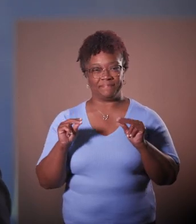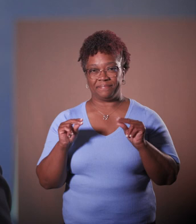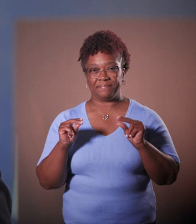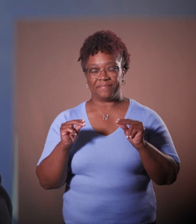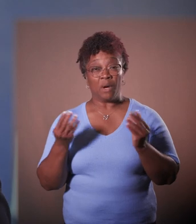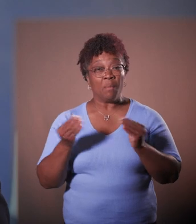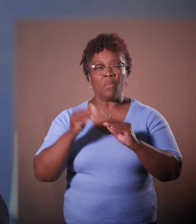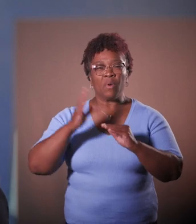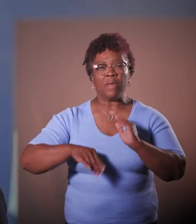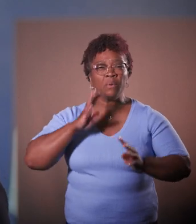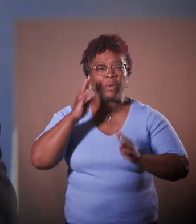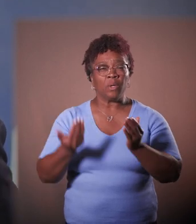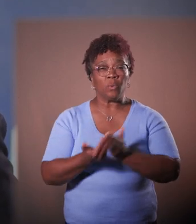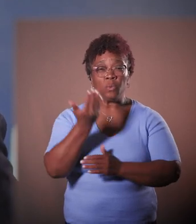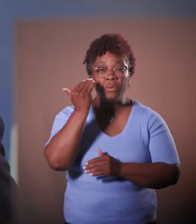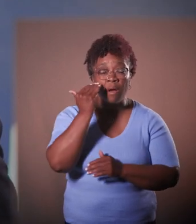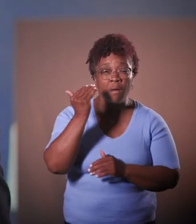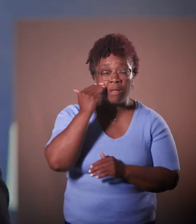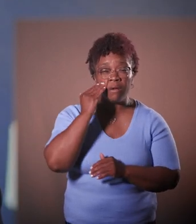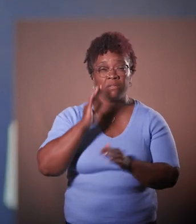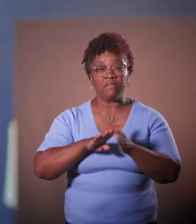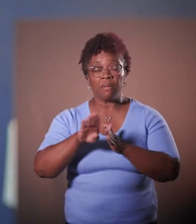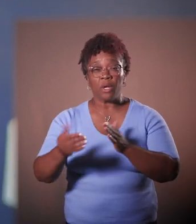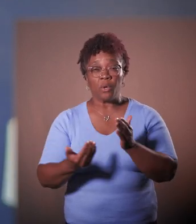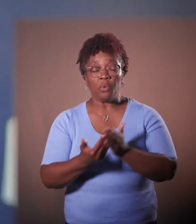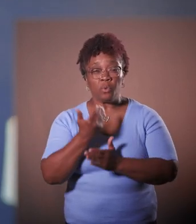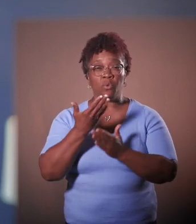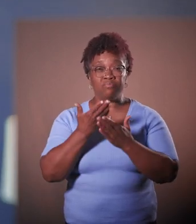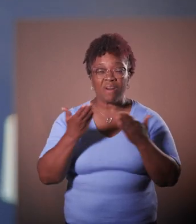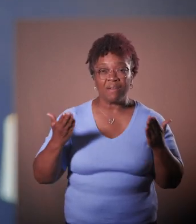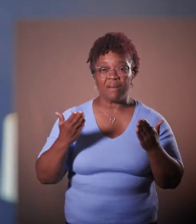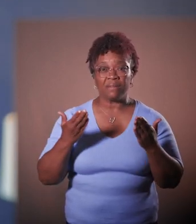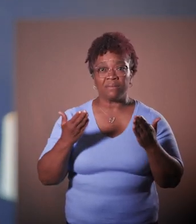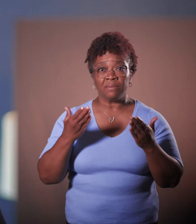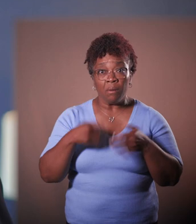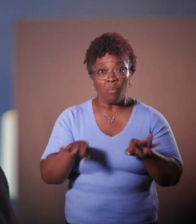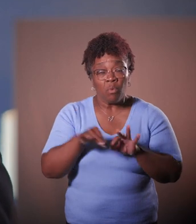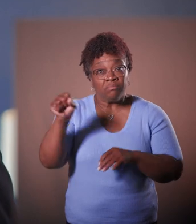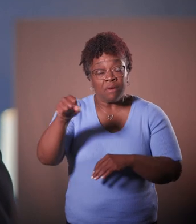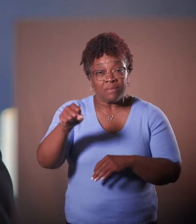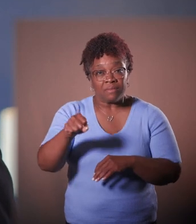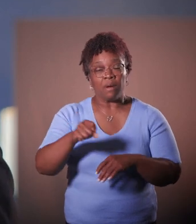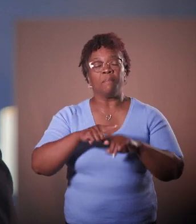It's about more than creating new knowledge or developing new products, important as they are.